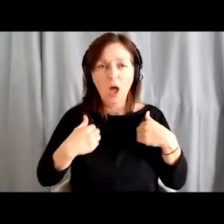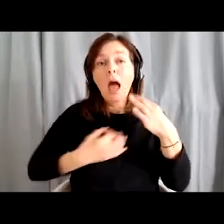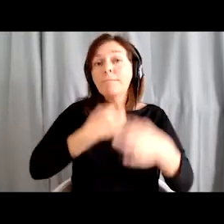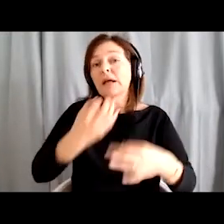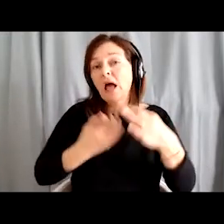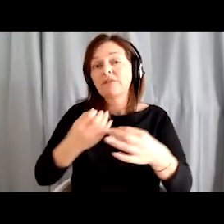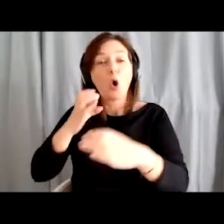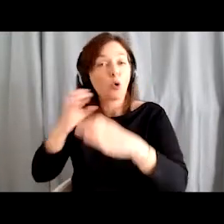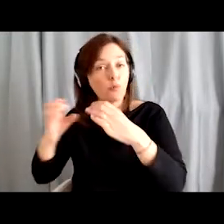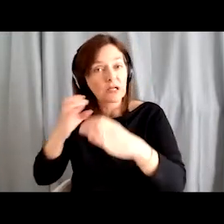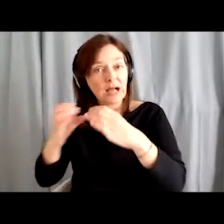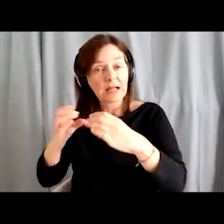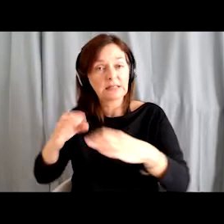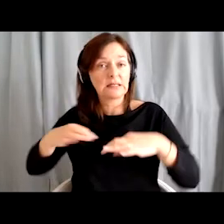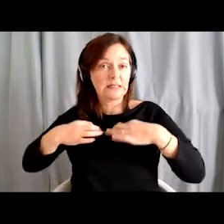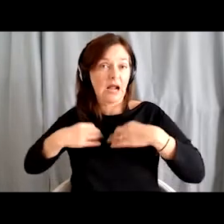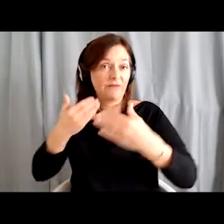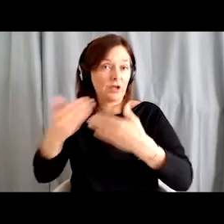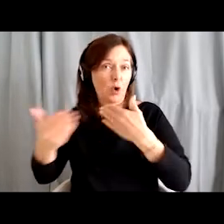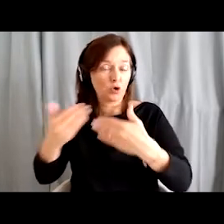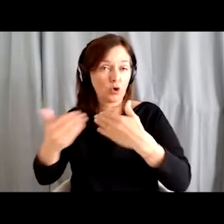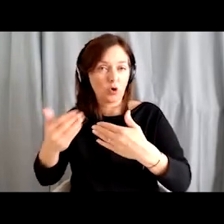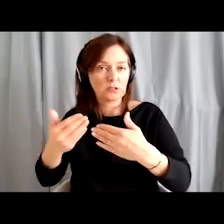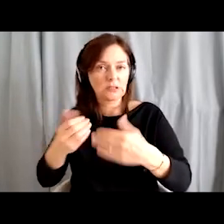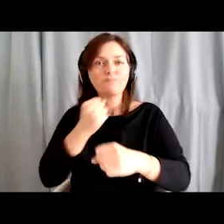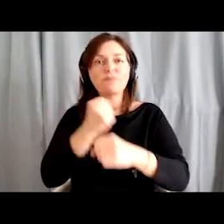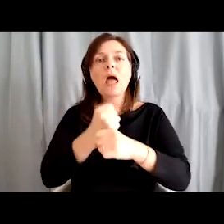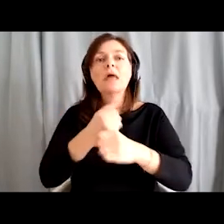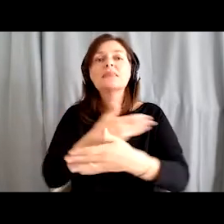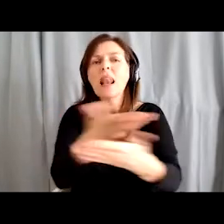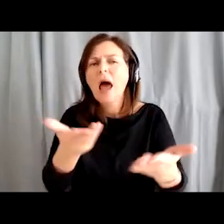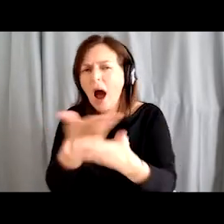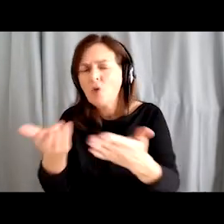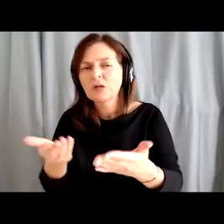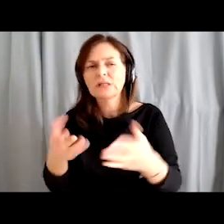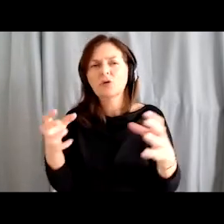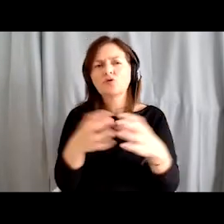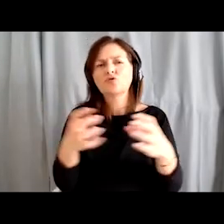and healthy relationships, as well as workshops and social evening gatherings with bingo, games of tarock,